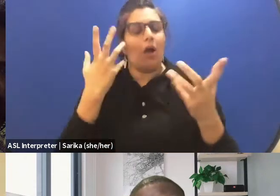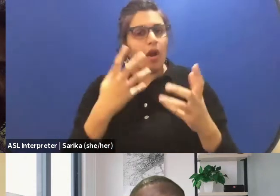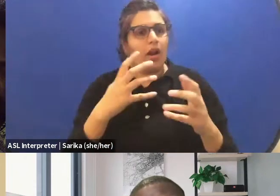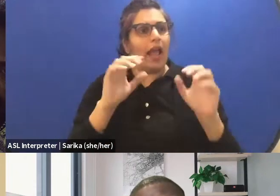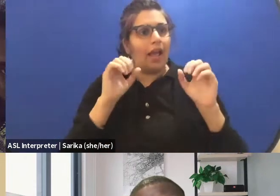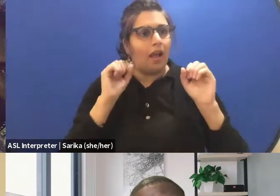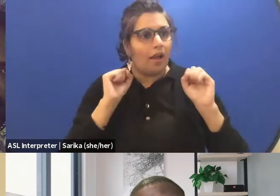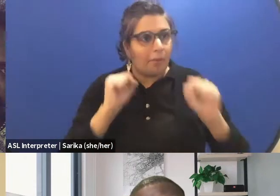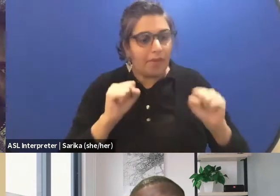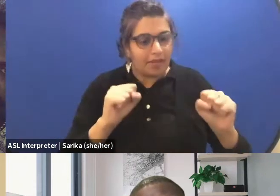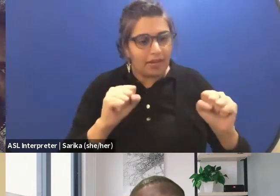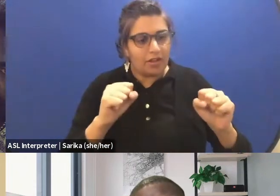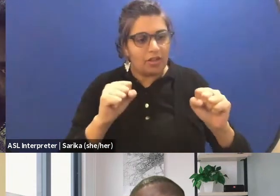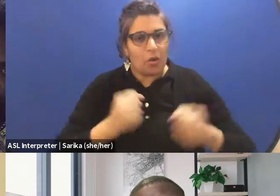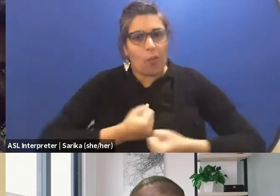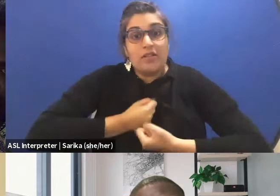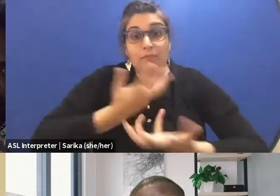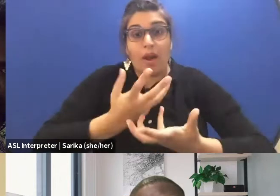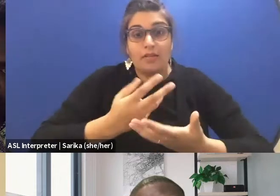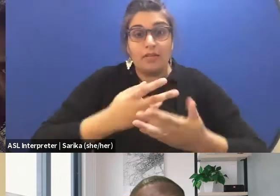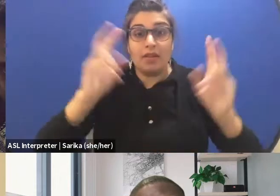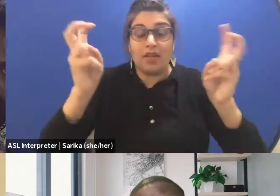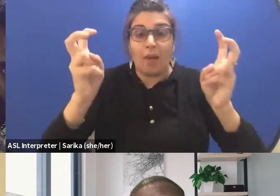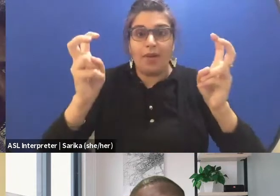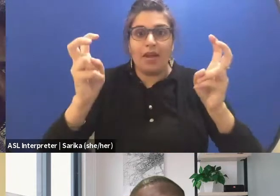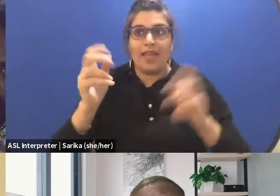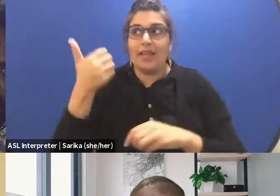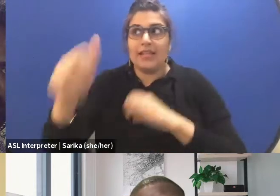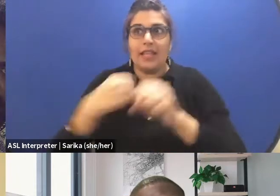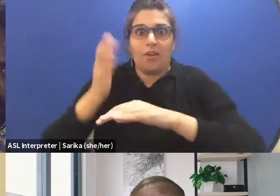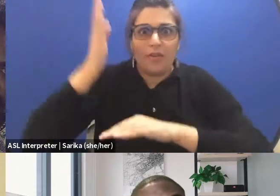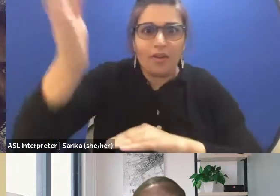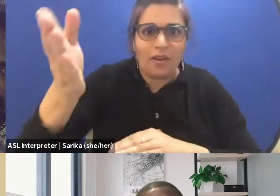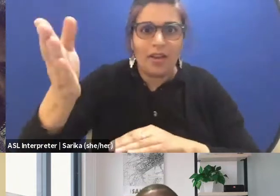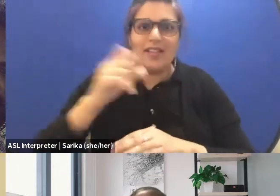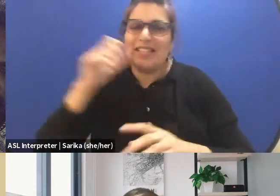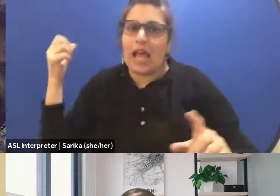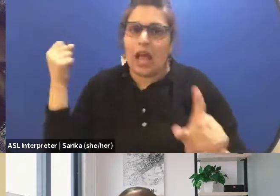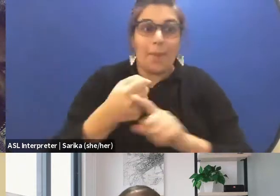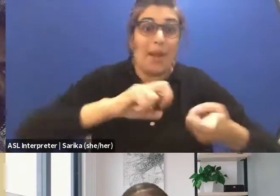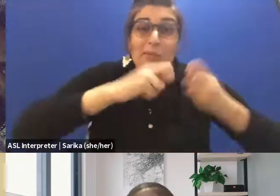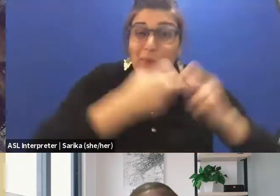what I say today will not bring problems. If it's just to say, this is good, this is not good, this is not my job.